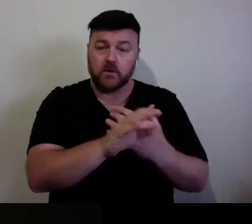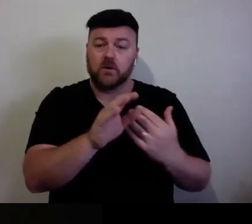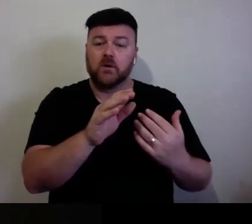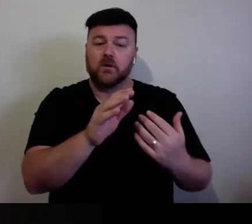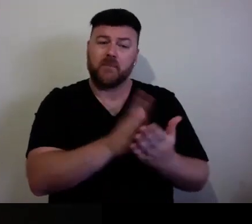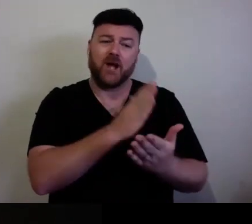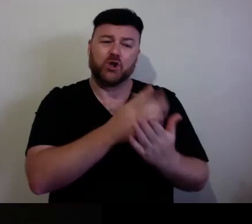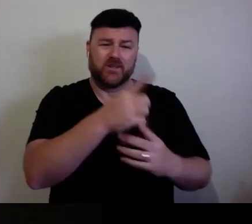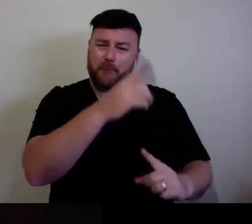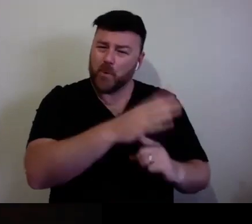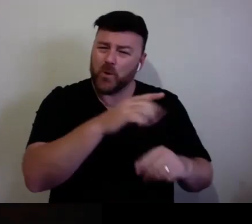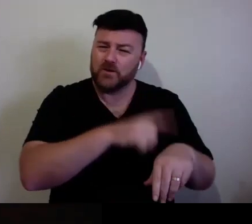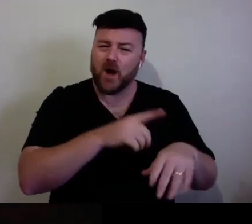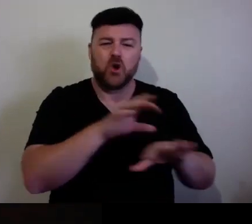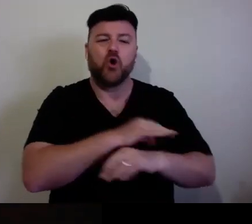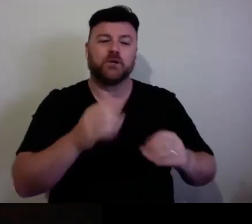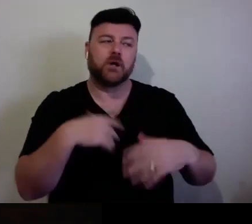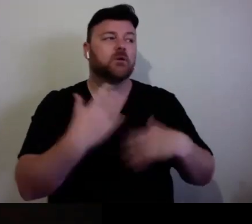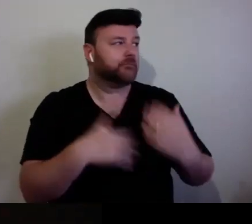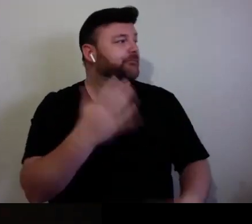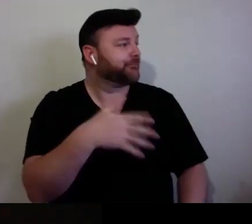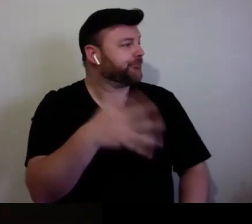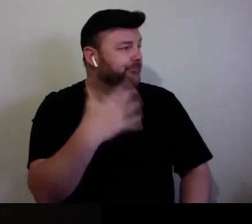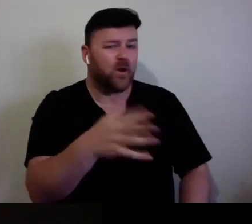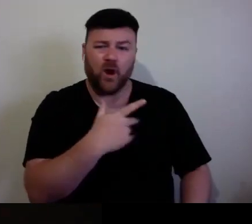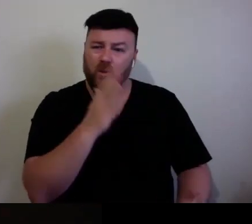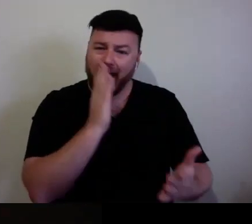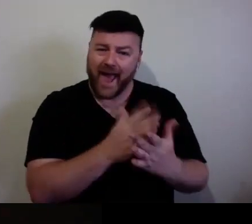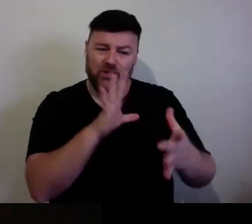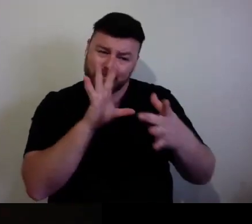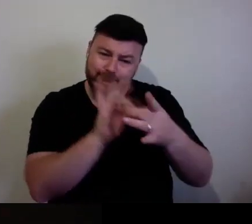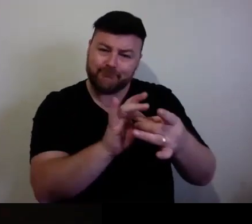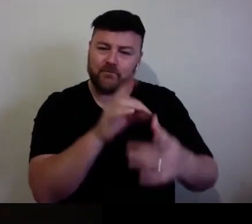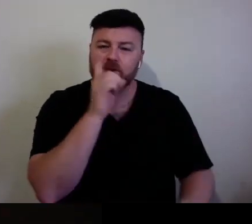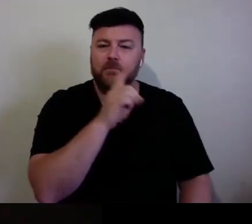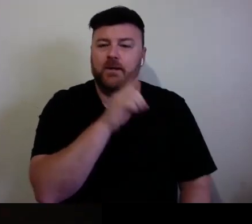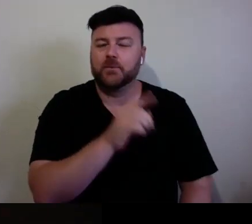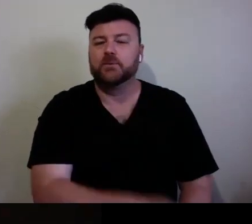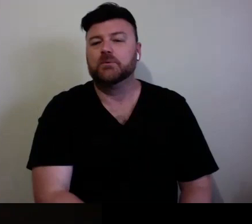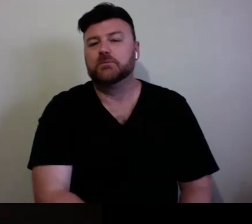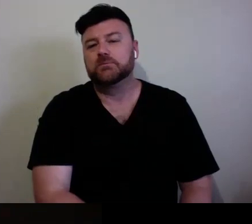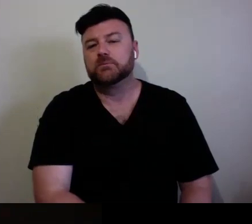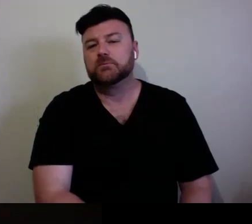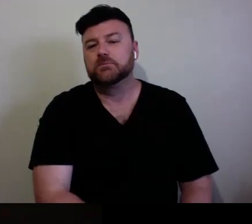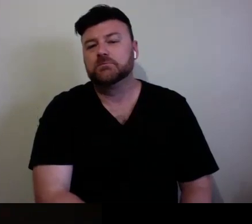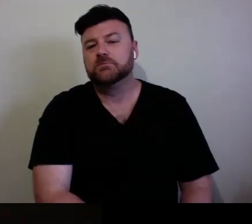through the motions. It is actually nurturing you, as opposed to sucking the life out of you. You know.